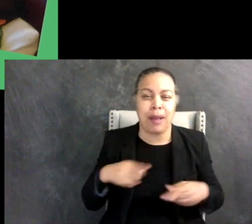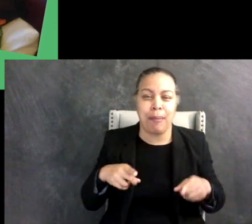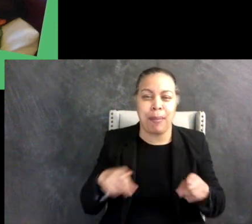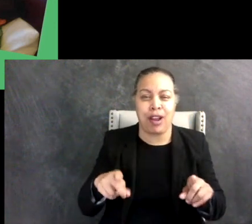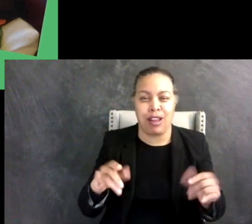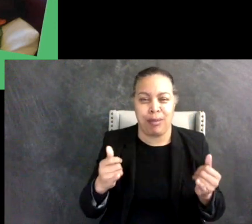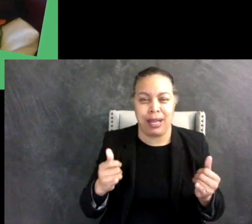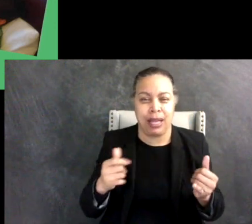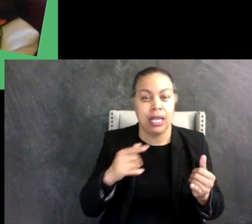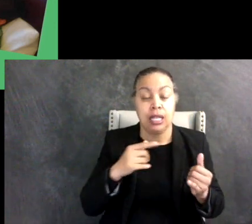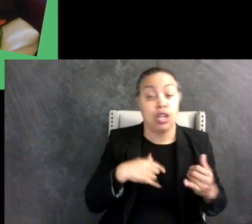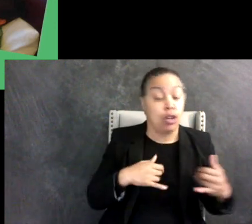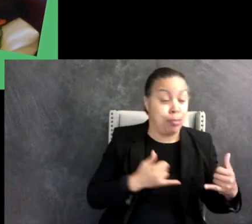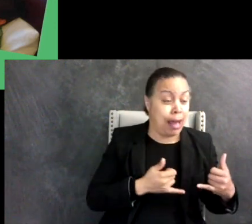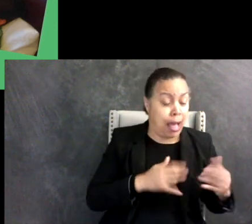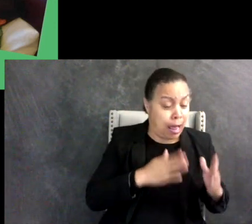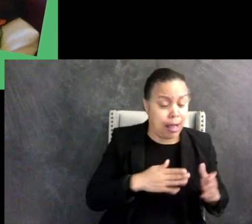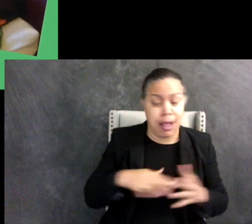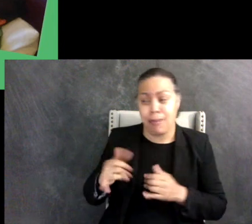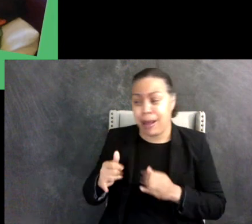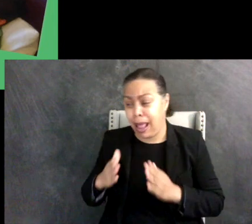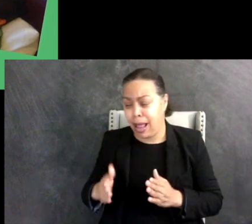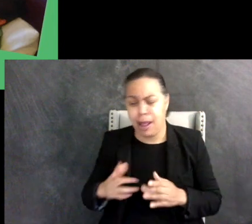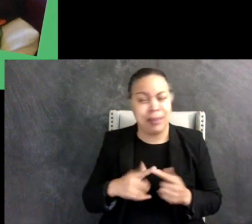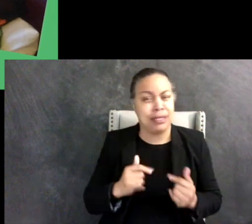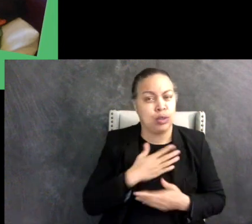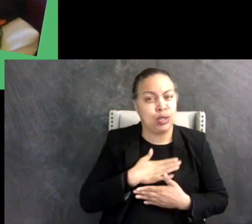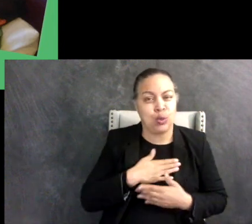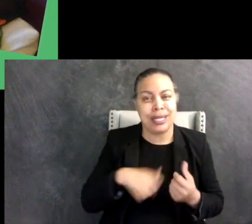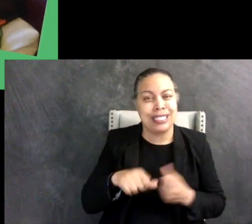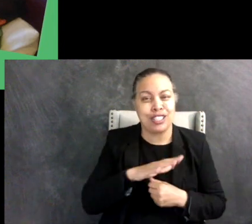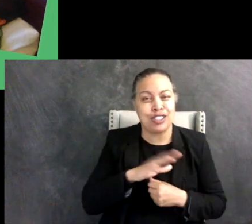thing together all the time to enjoy each other's company, it's a more relaxing way to be together.